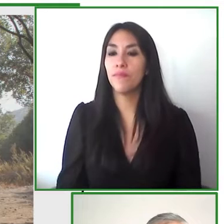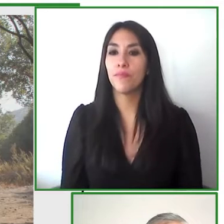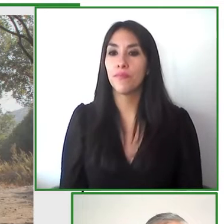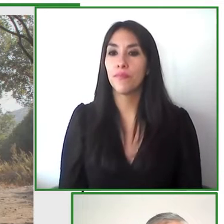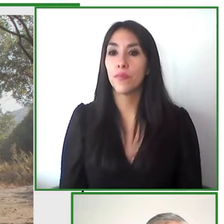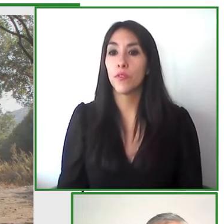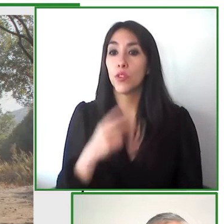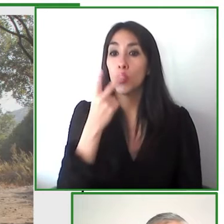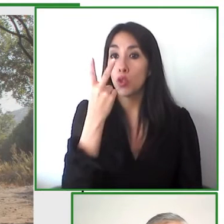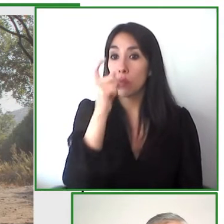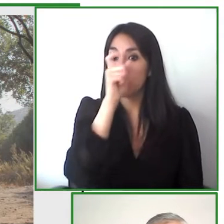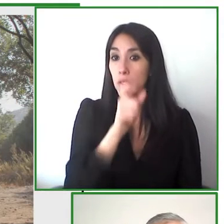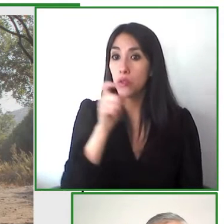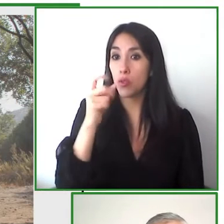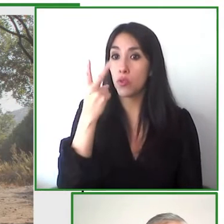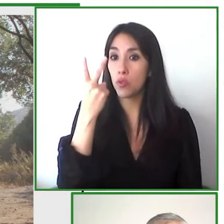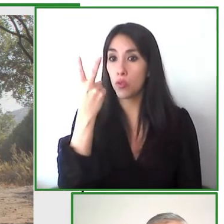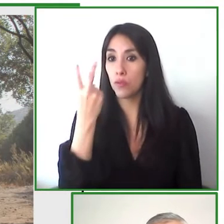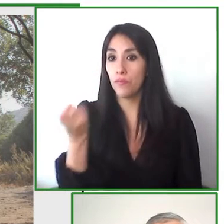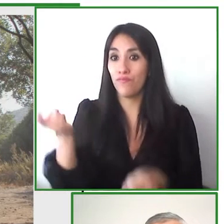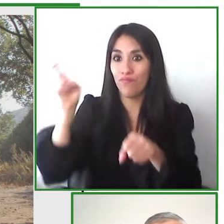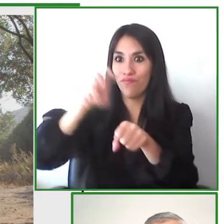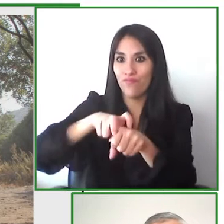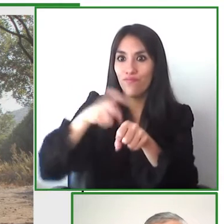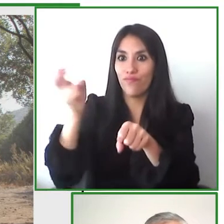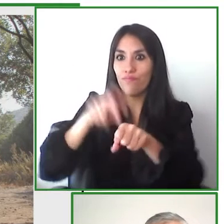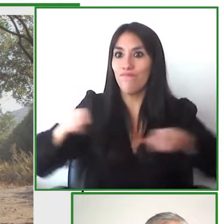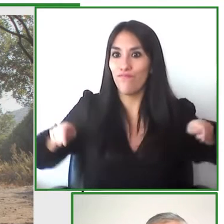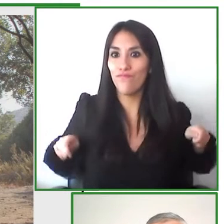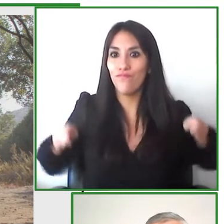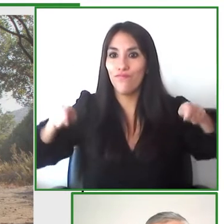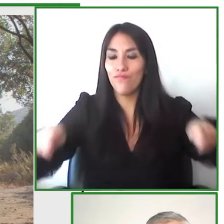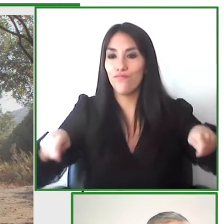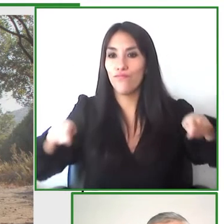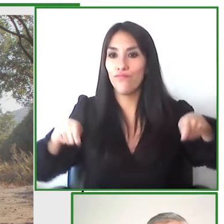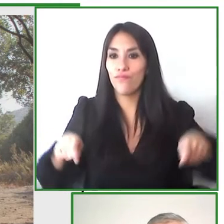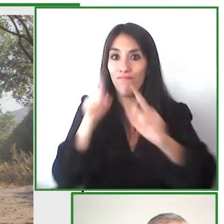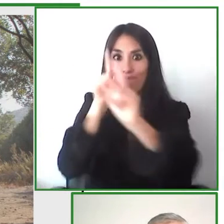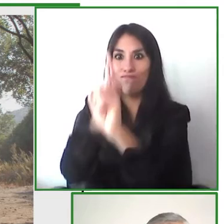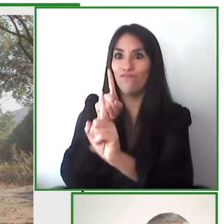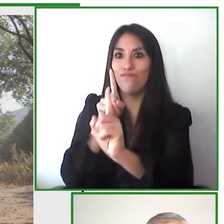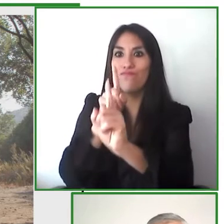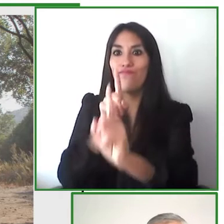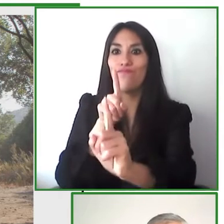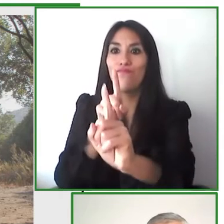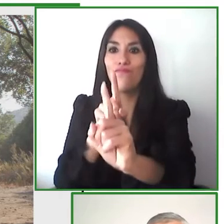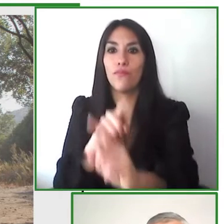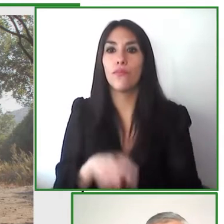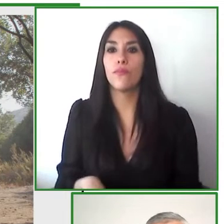unicycles it is operated by two or more people it's very intuitive